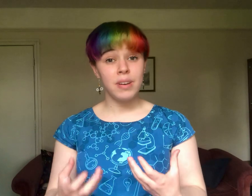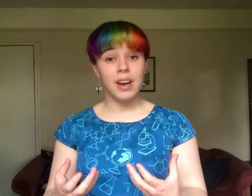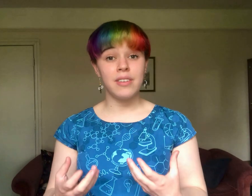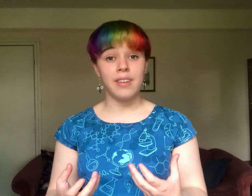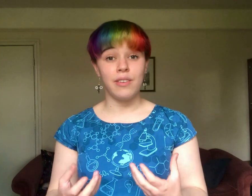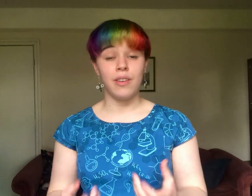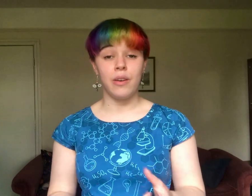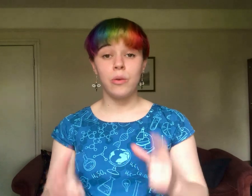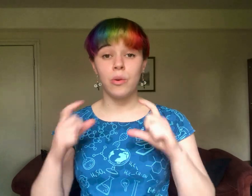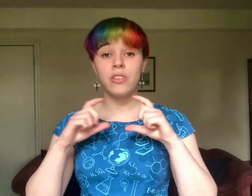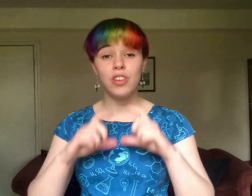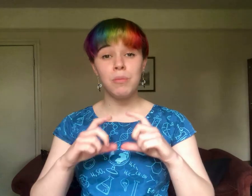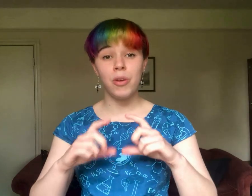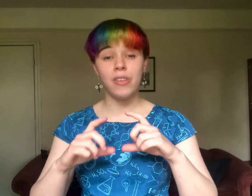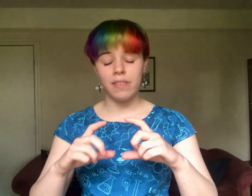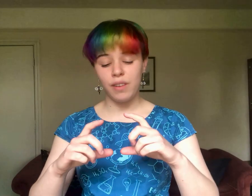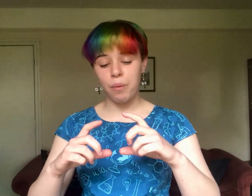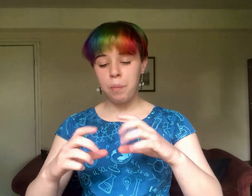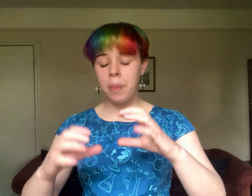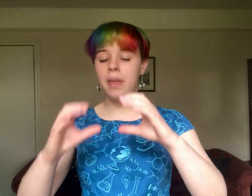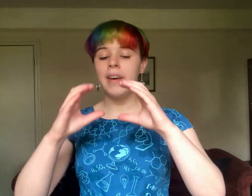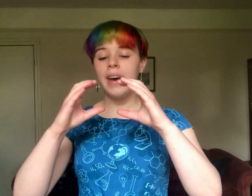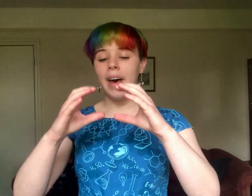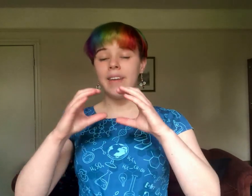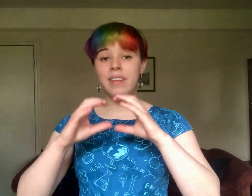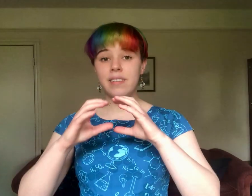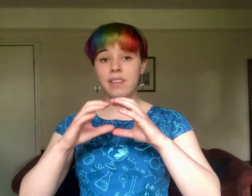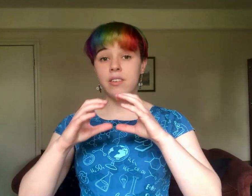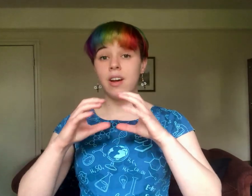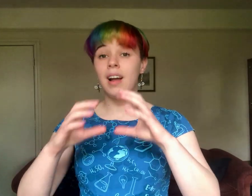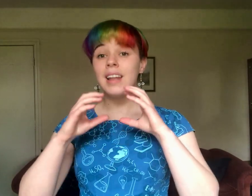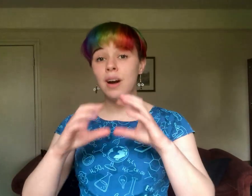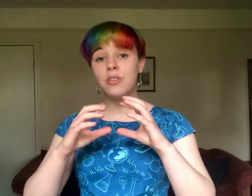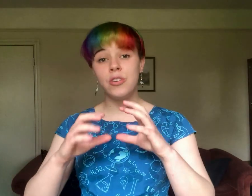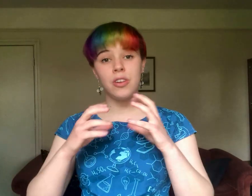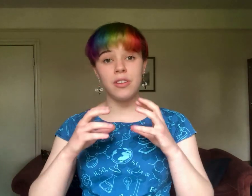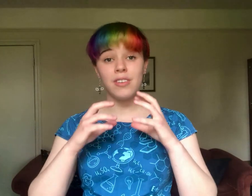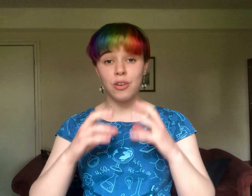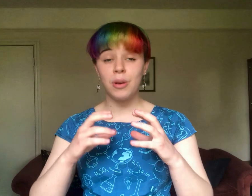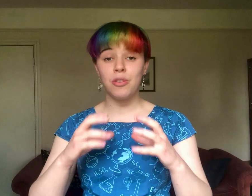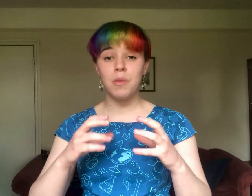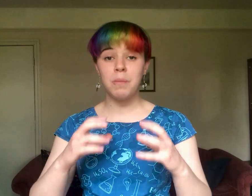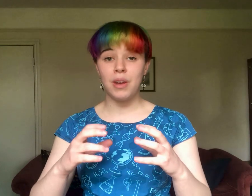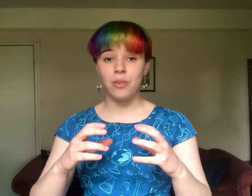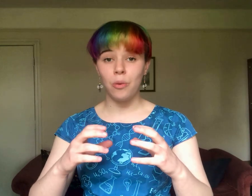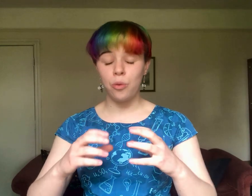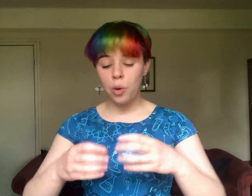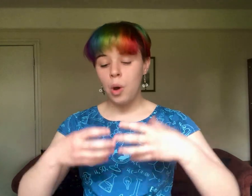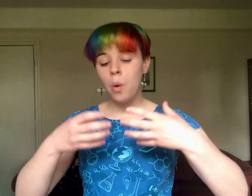kind of sensor called a CMOS sensor, and this sensor allows you to saturate some of the pixels